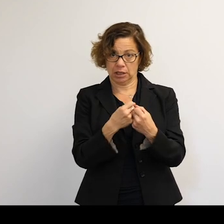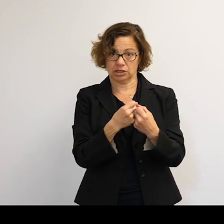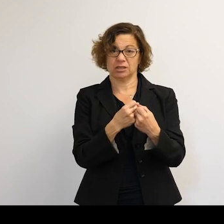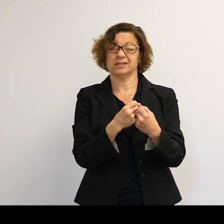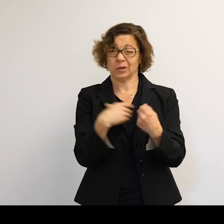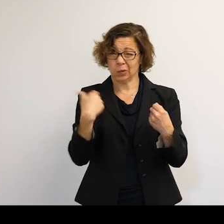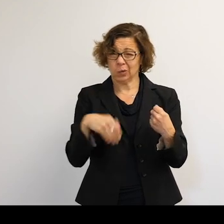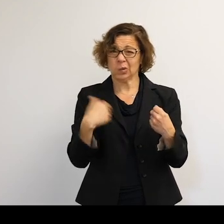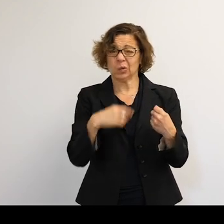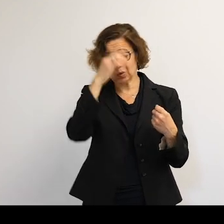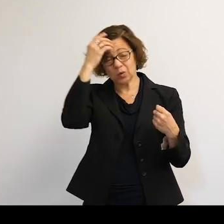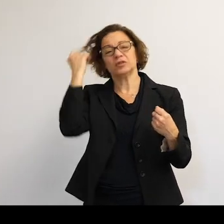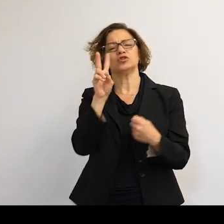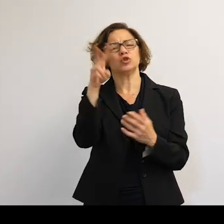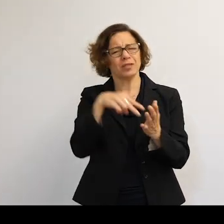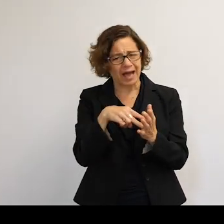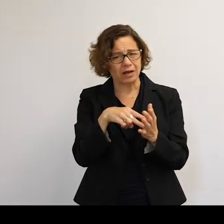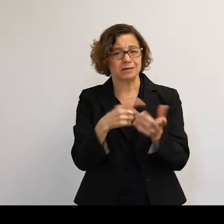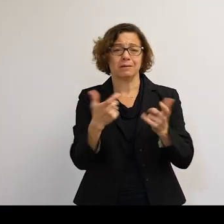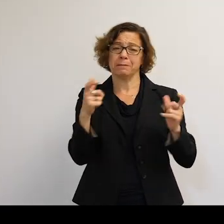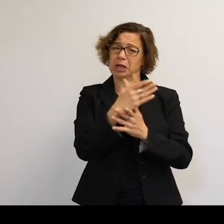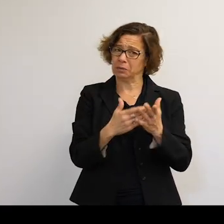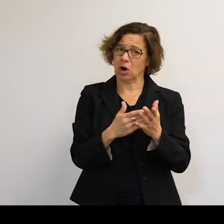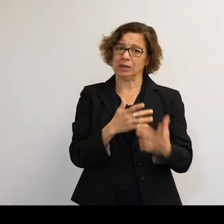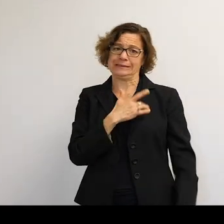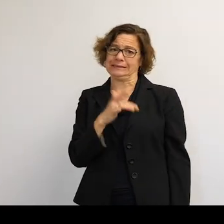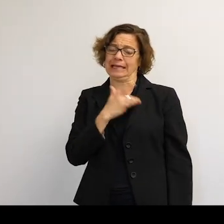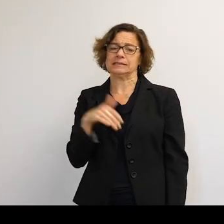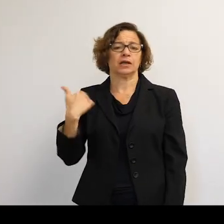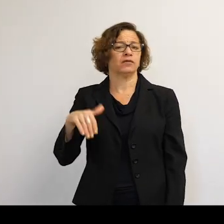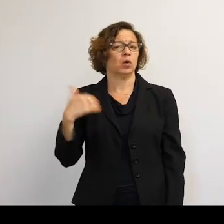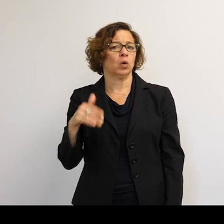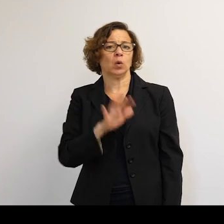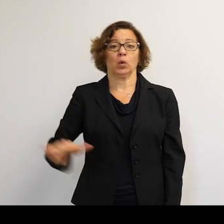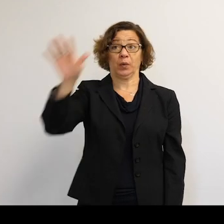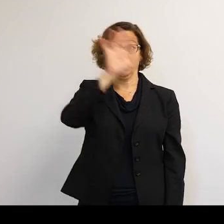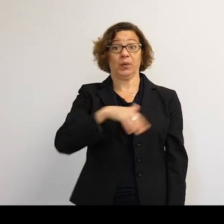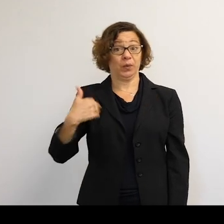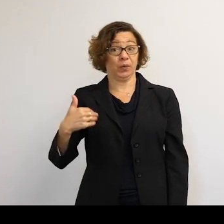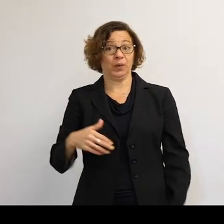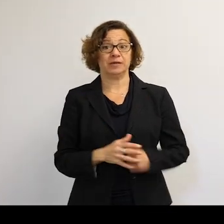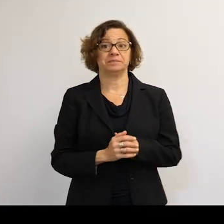is from that one missile test. This shows the sensitivity of the system.